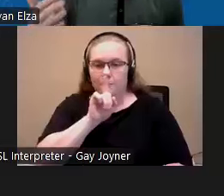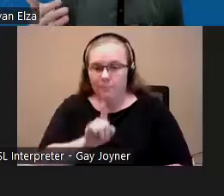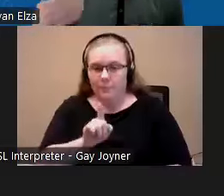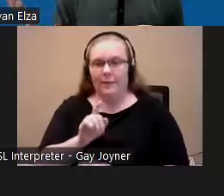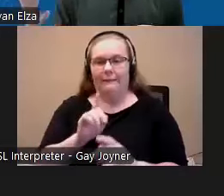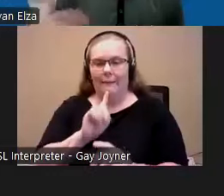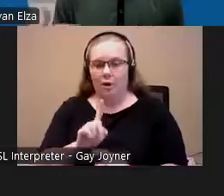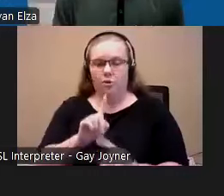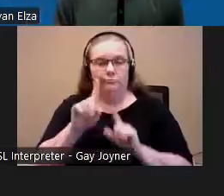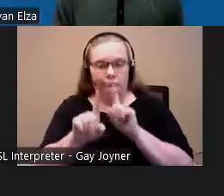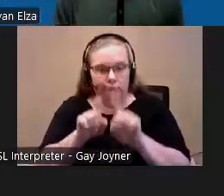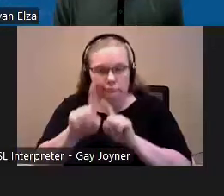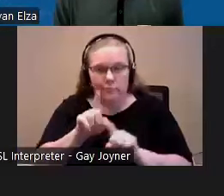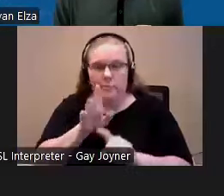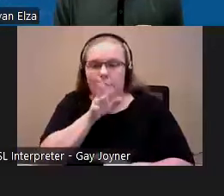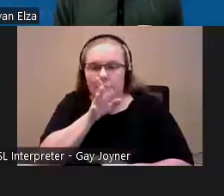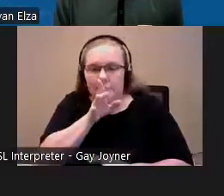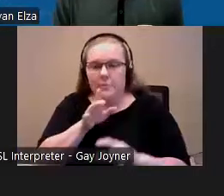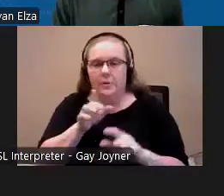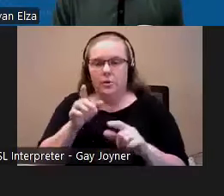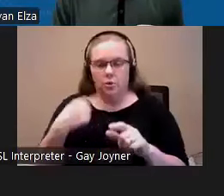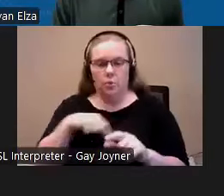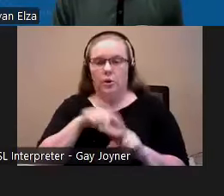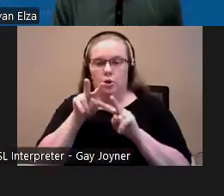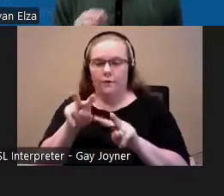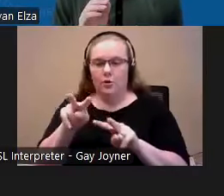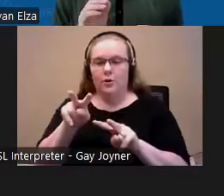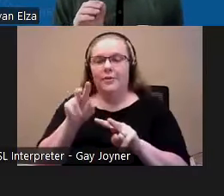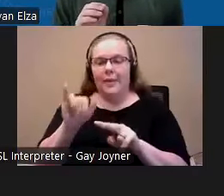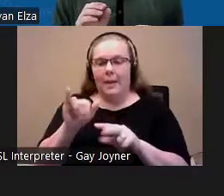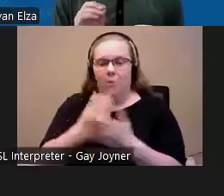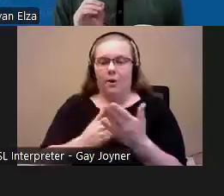questions directly, so we look forward to that part of the conversation. Next slide, please.